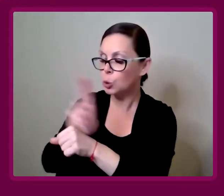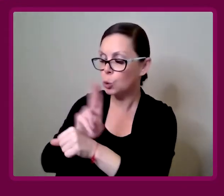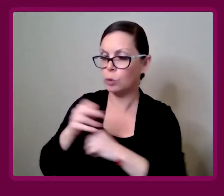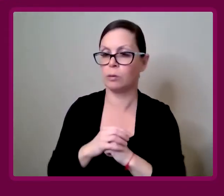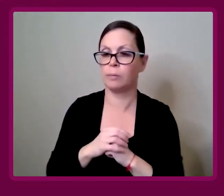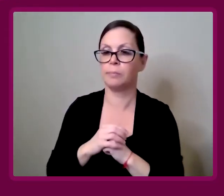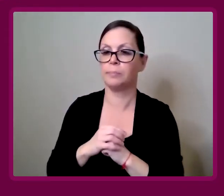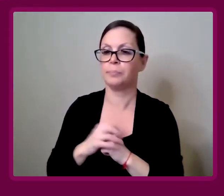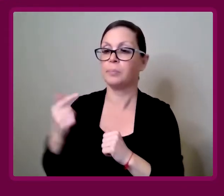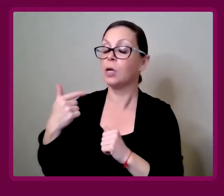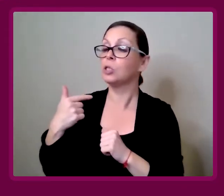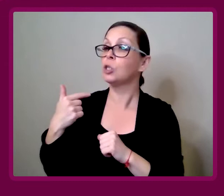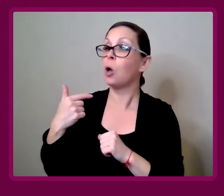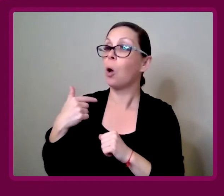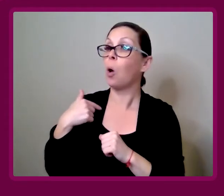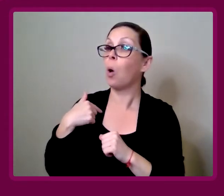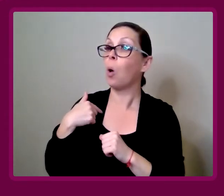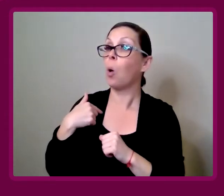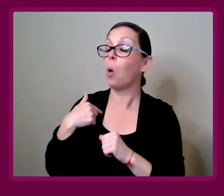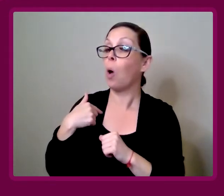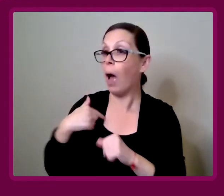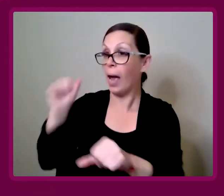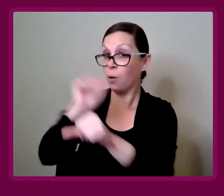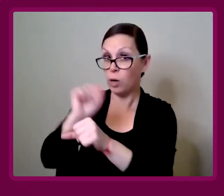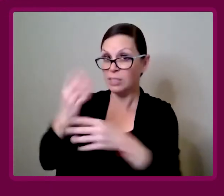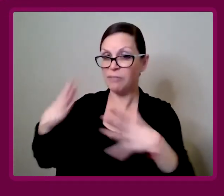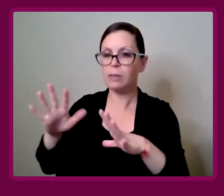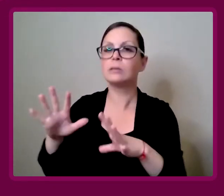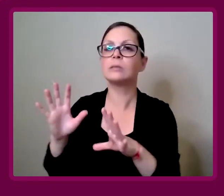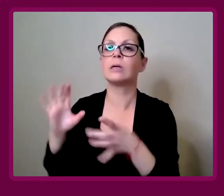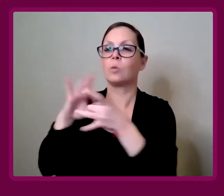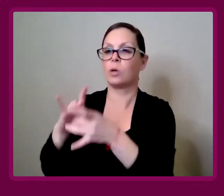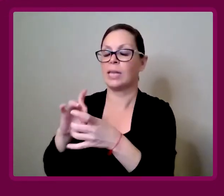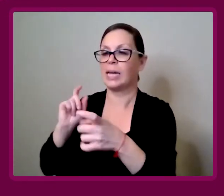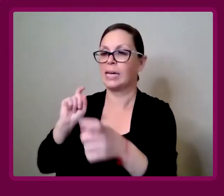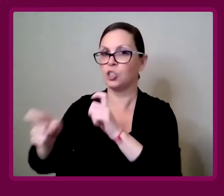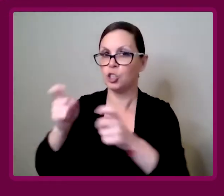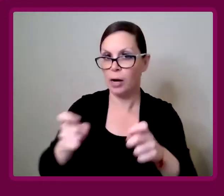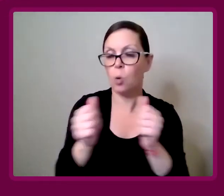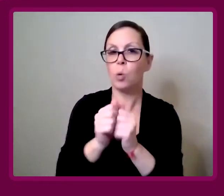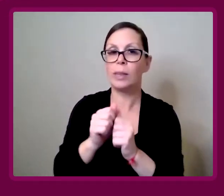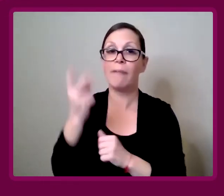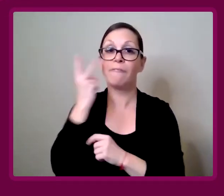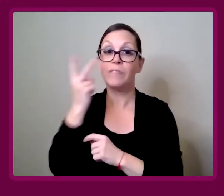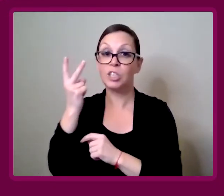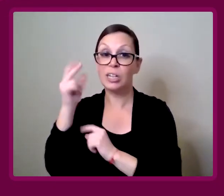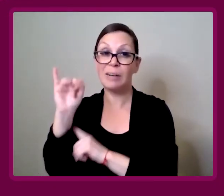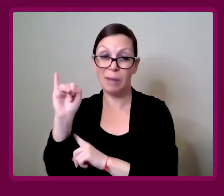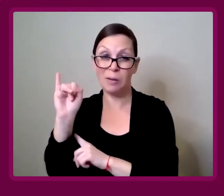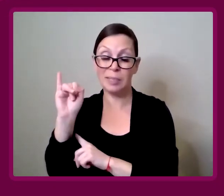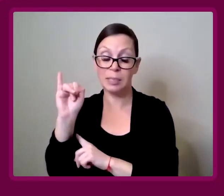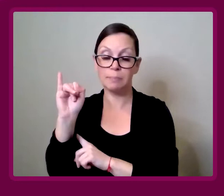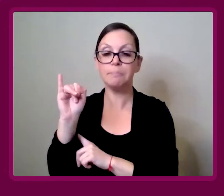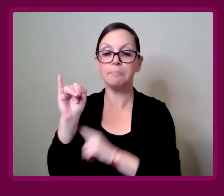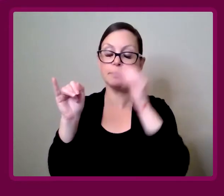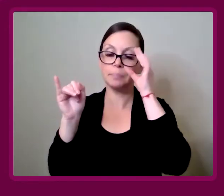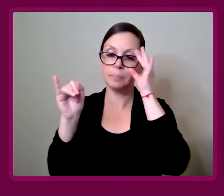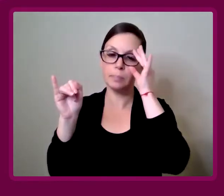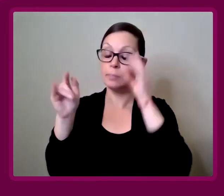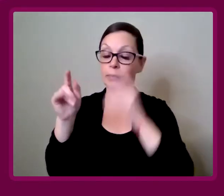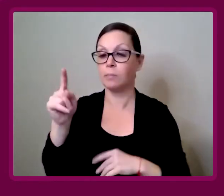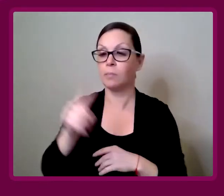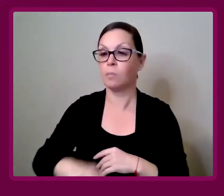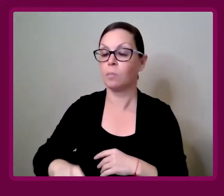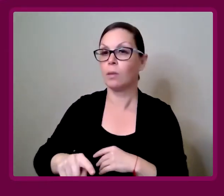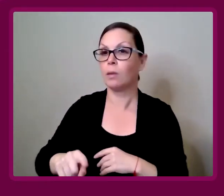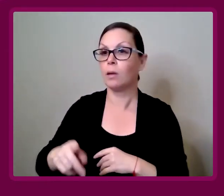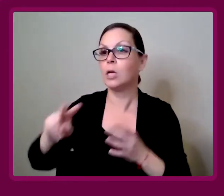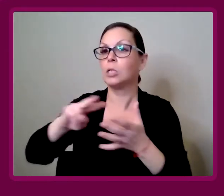I did a bit of work for a charity that is for children with vision impairments.